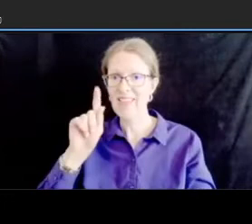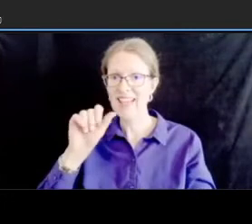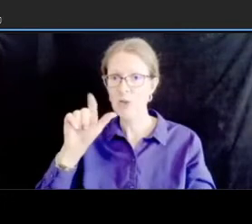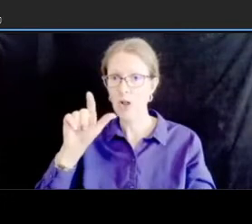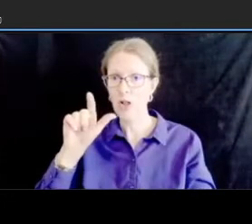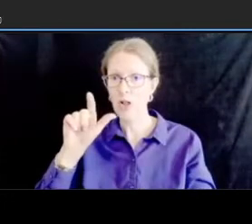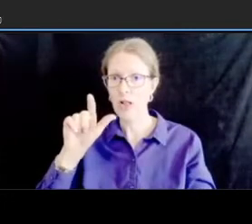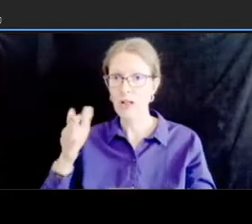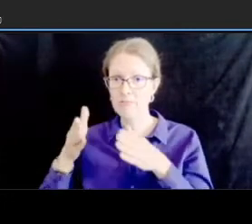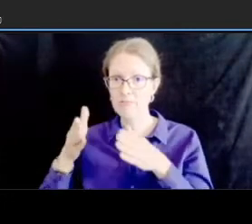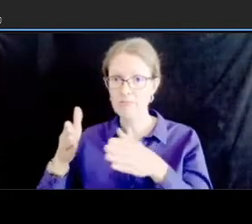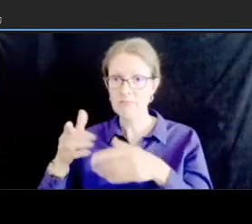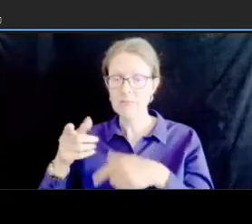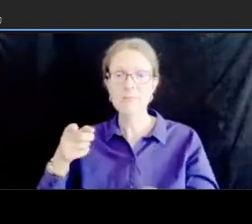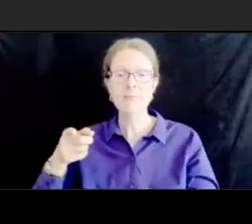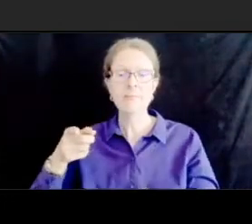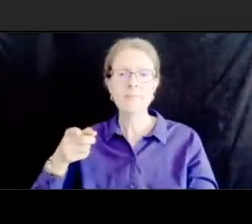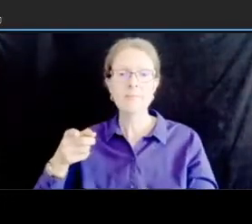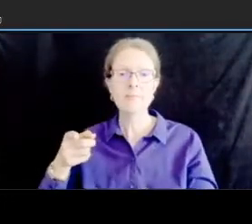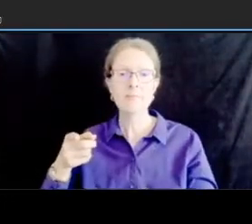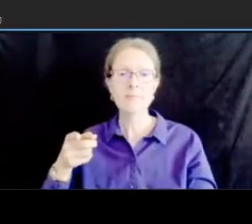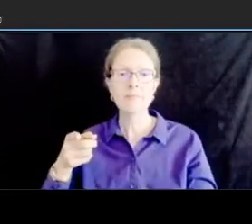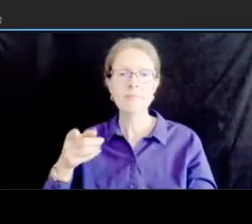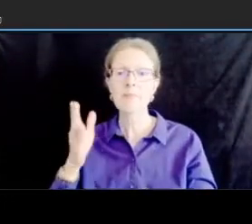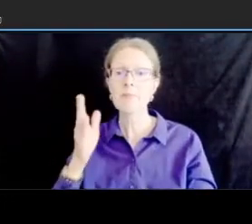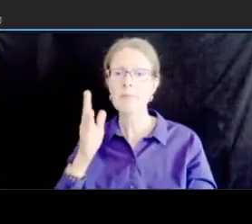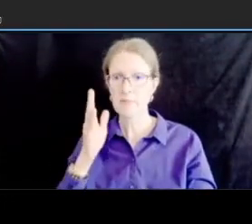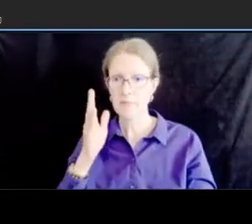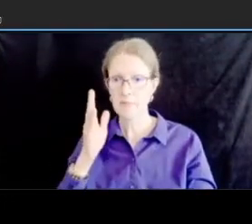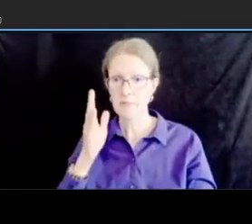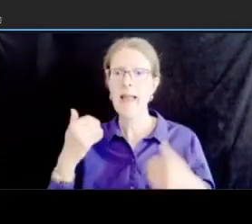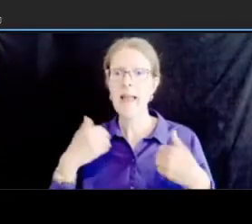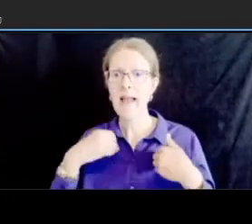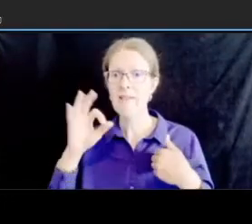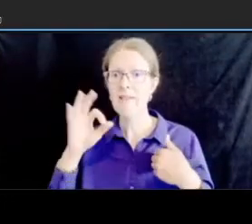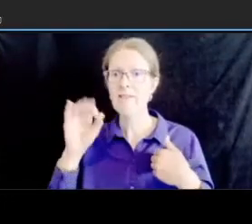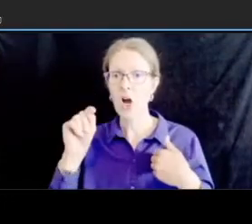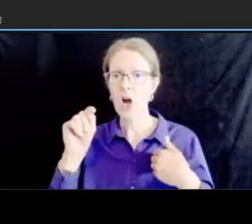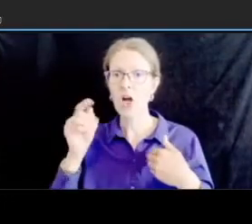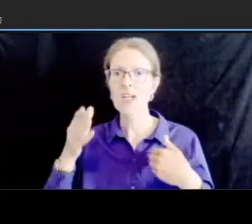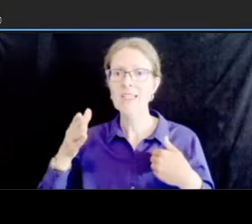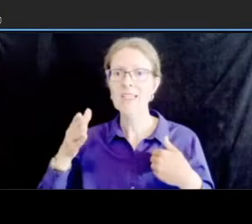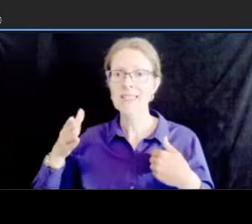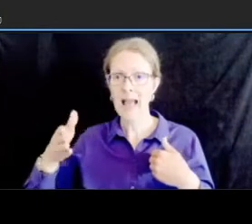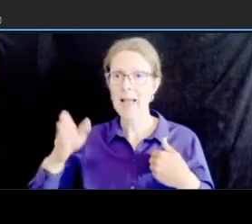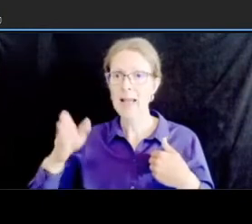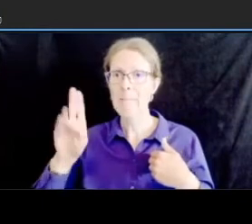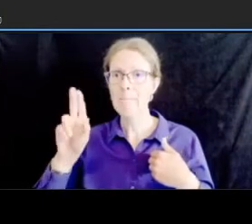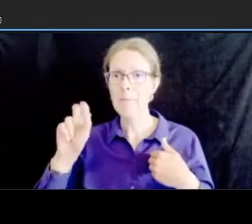stop proposed for the northbound direction you can kind of see that dark orange bs-r there on